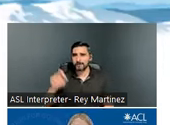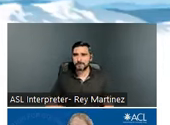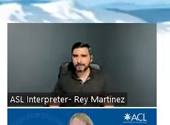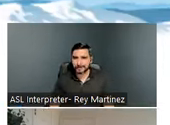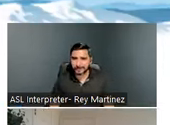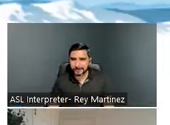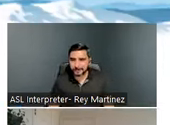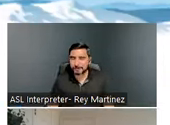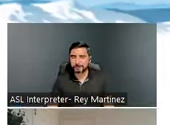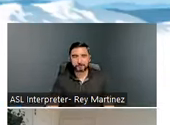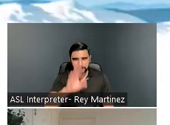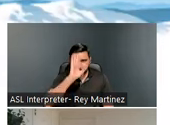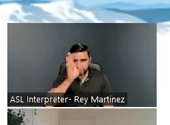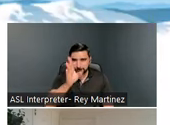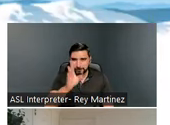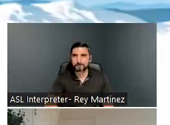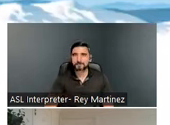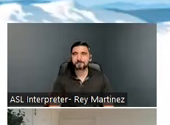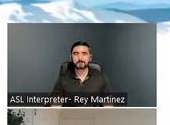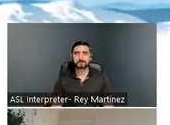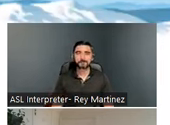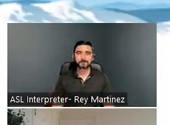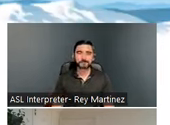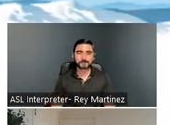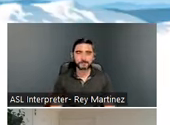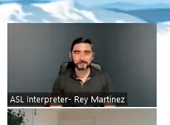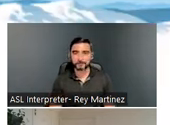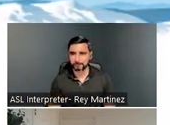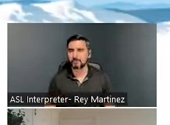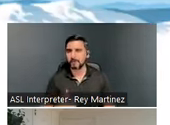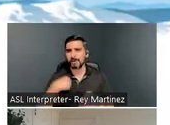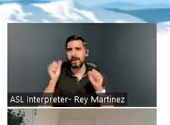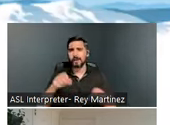hello everyone. Thank you so much for having me. I could talk about Valor on the Fax all